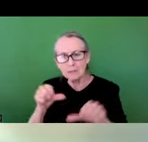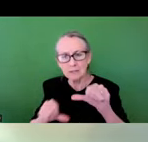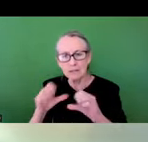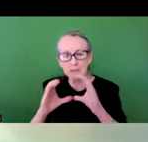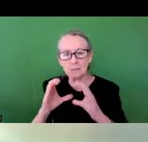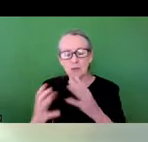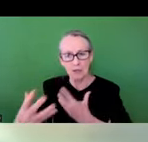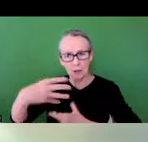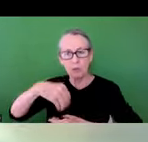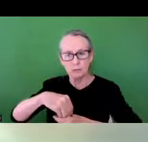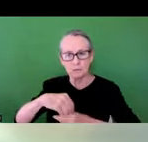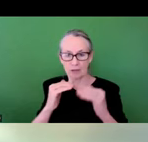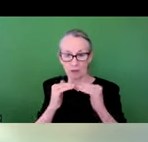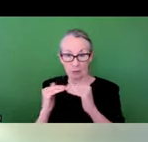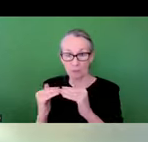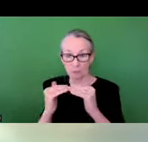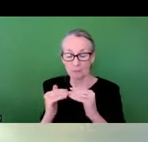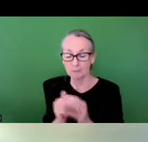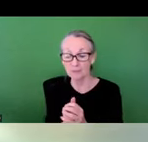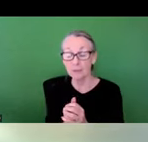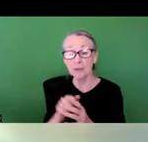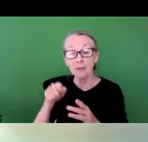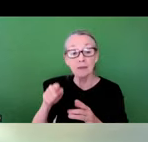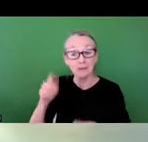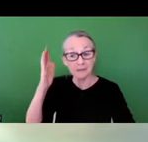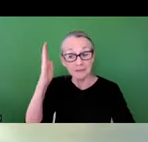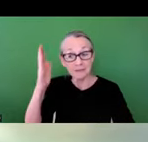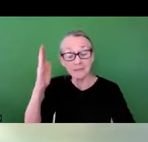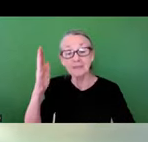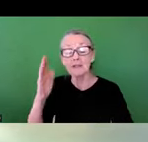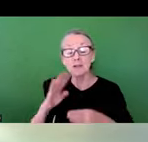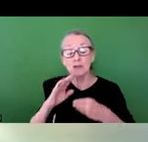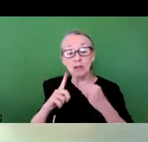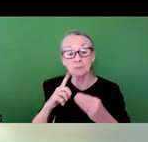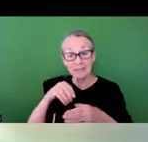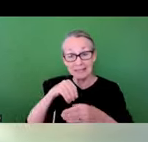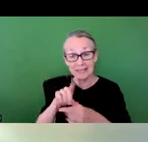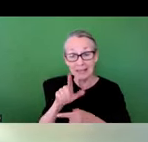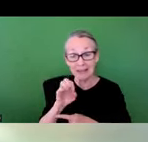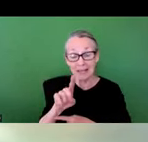This year’s lecture series explores the unique challenges that inland and coastal flooding have created for the